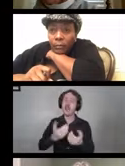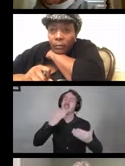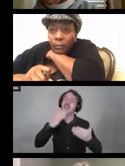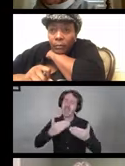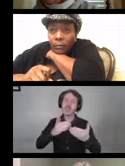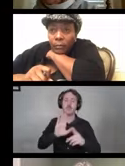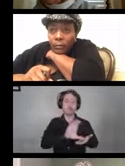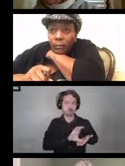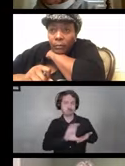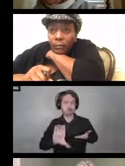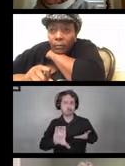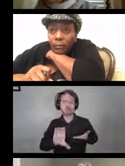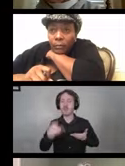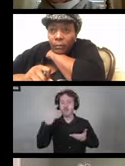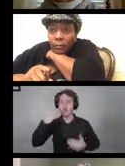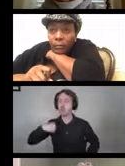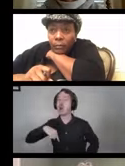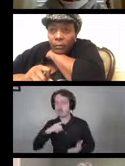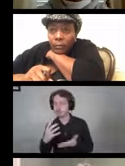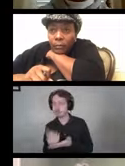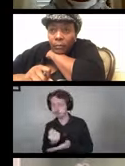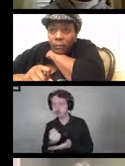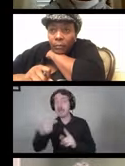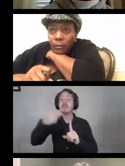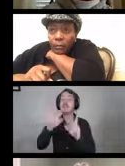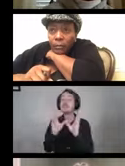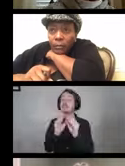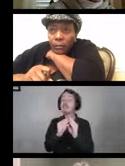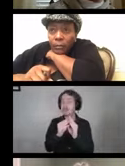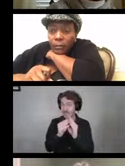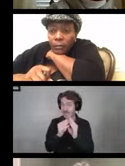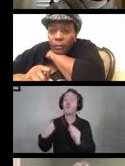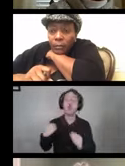This webinar series is made possible due to the funding from the CDC foundation